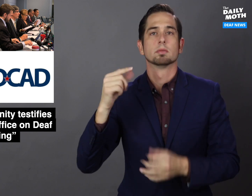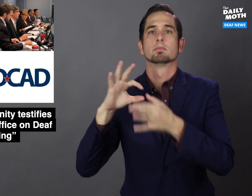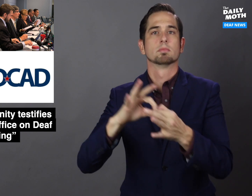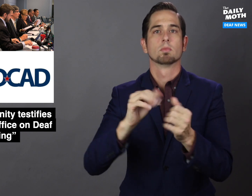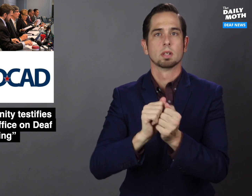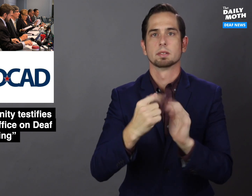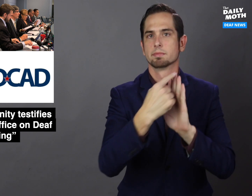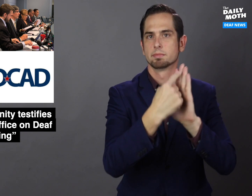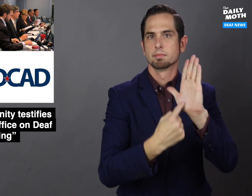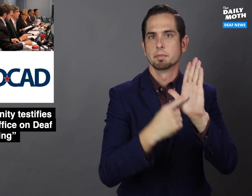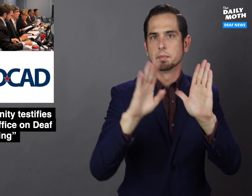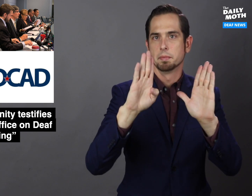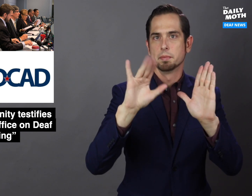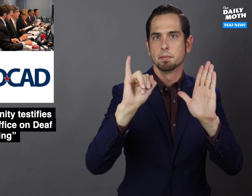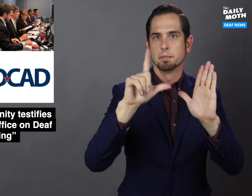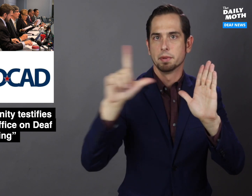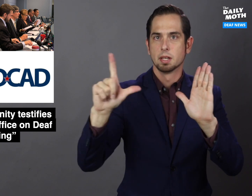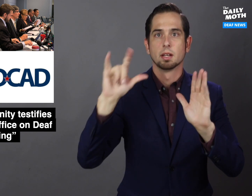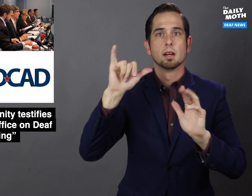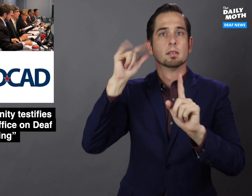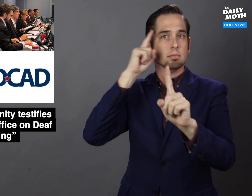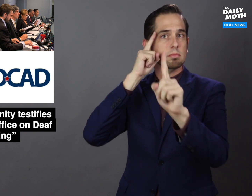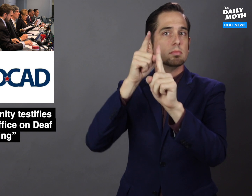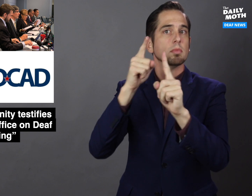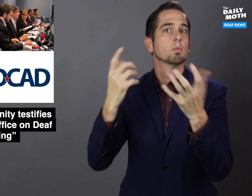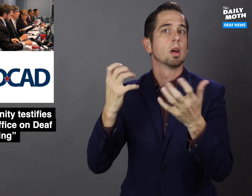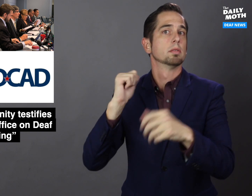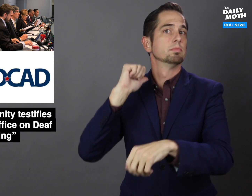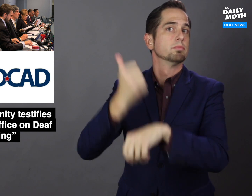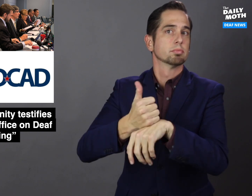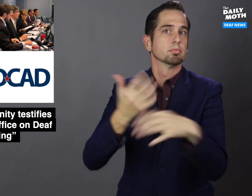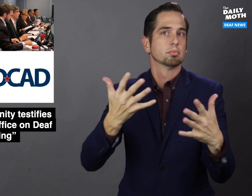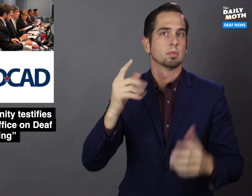on a bill that aims to establish